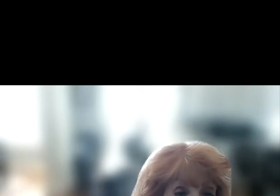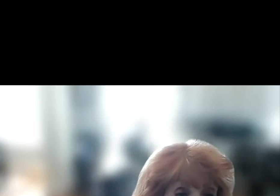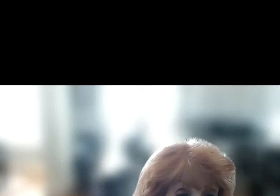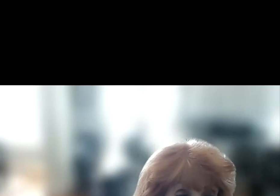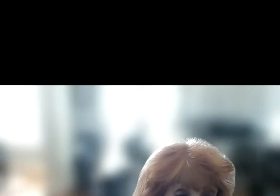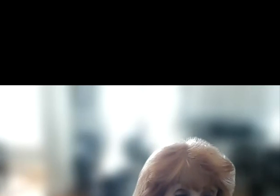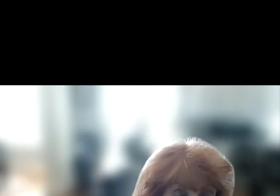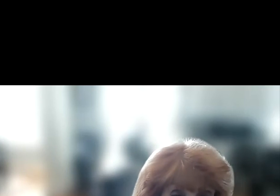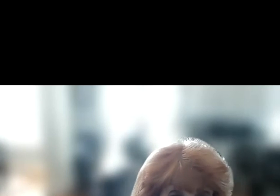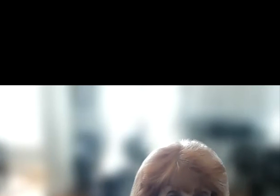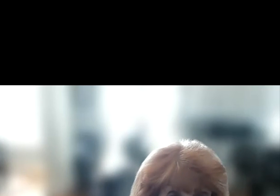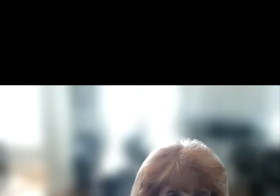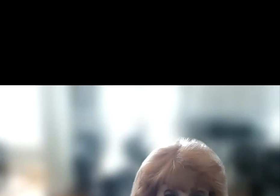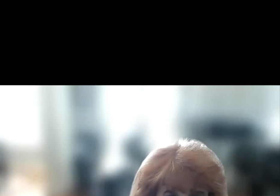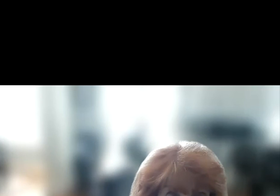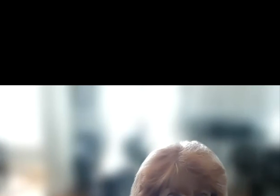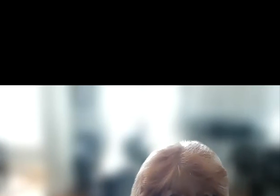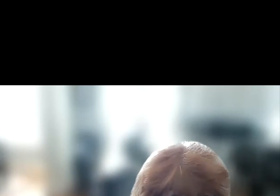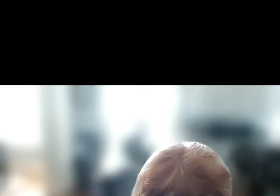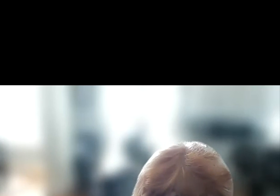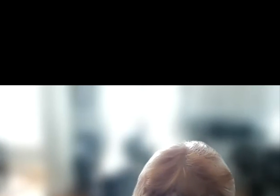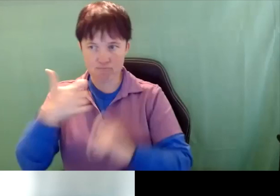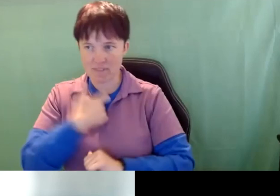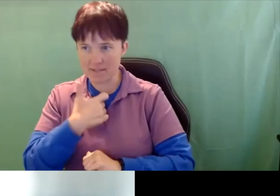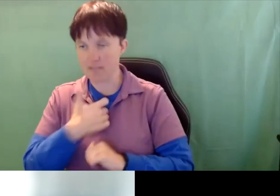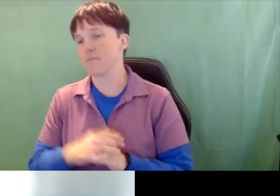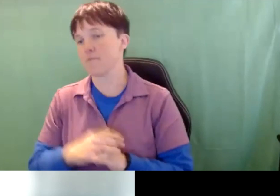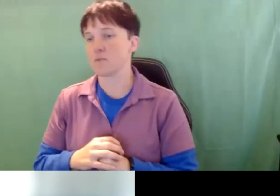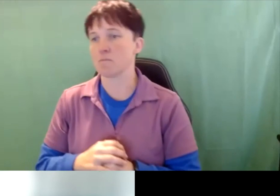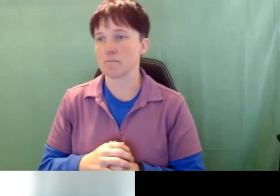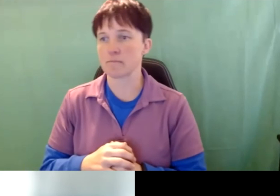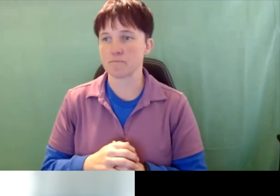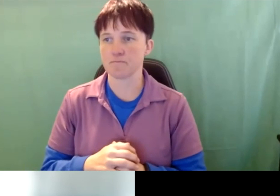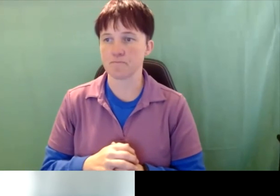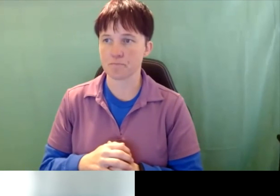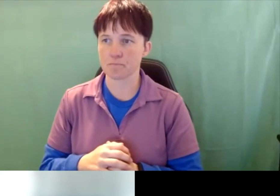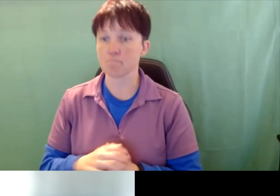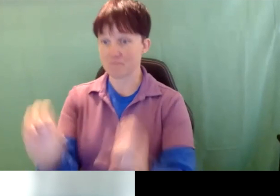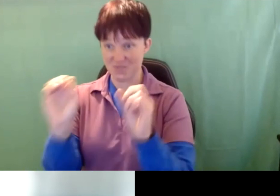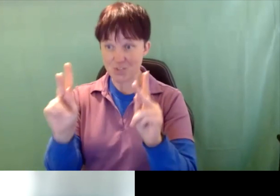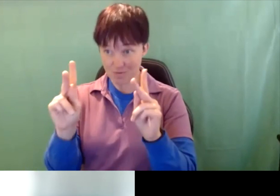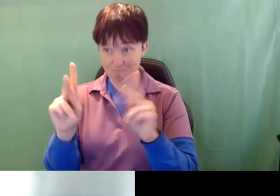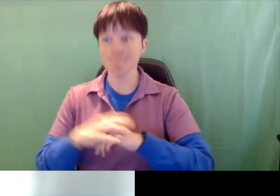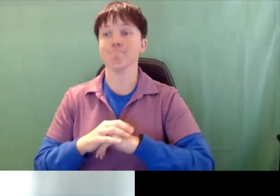Jen Gettelman: Sure. Let me just come on. Okay. There are several questions.